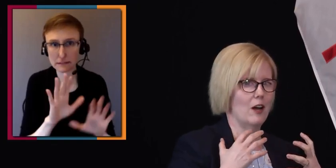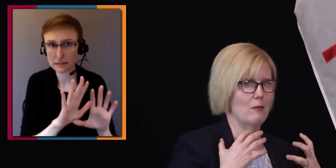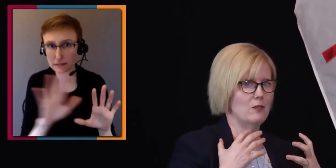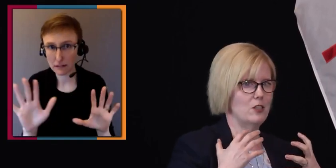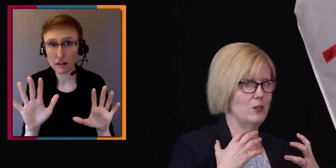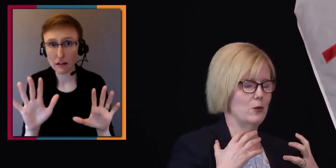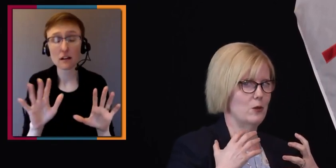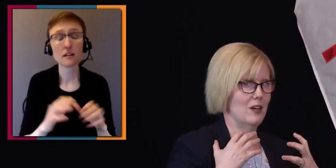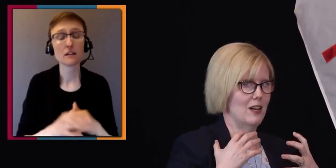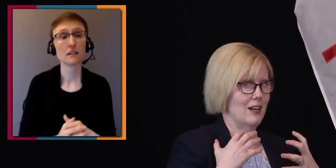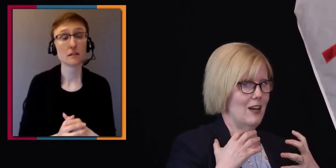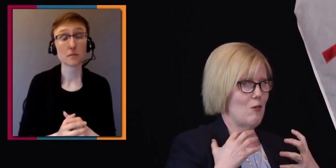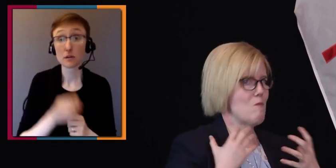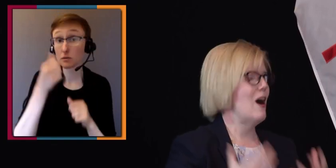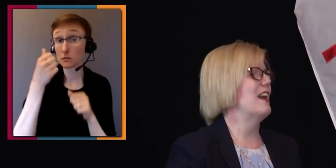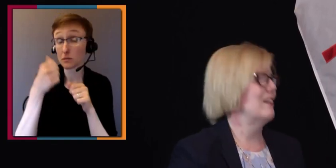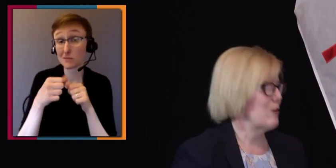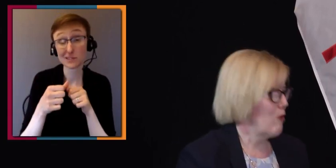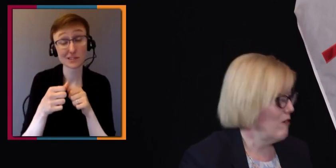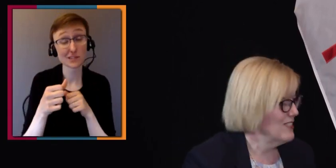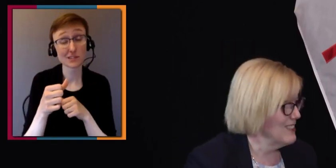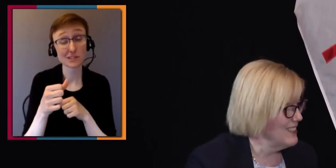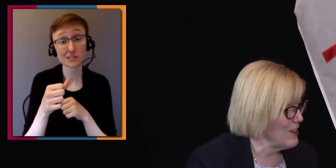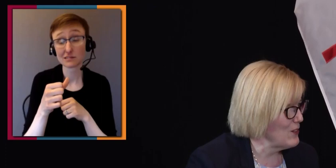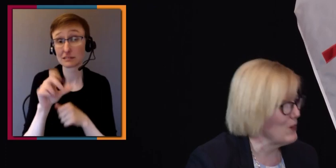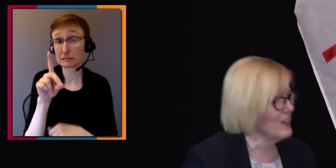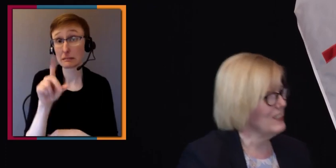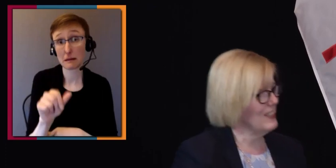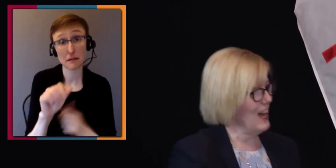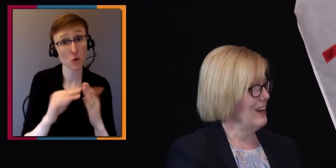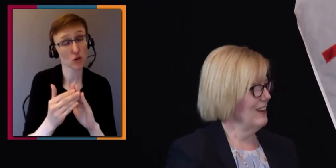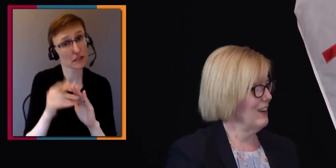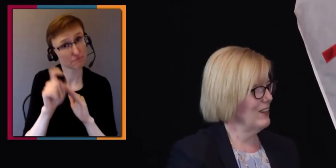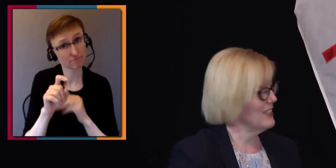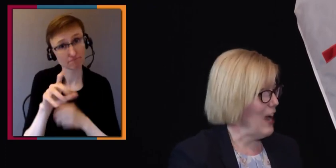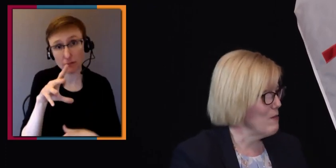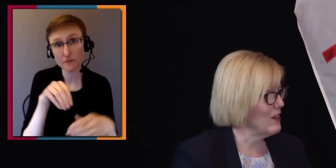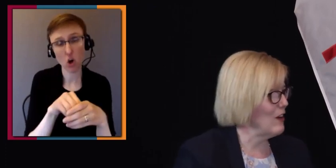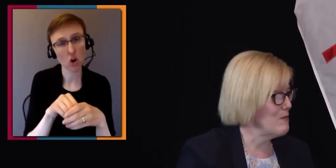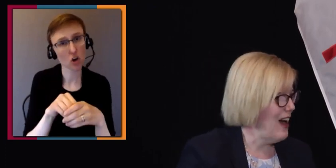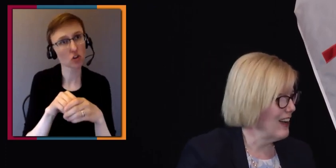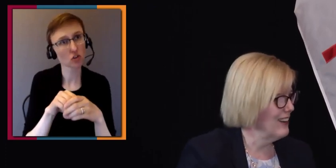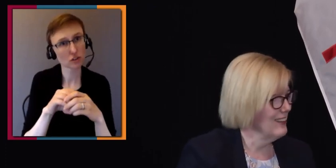to remind their provinces and territories that this can't be clawed back.